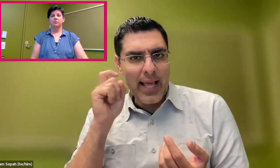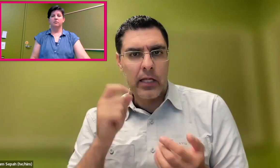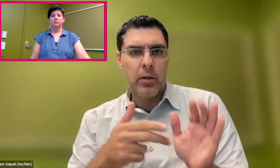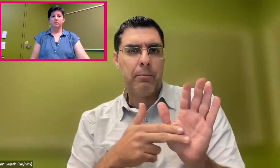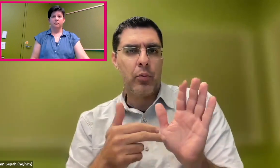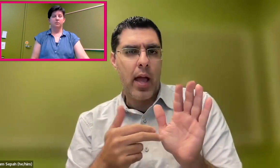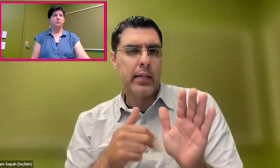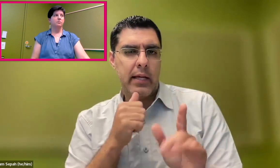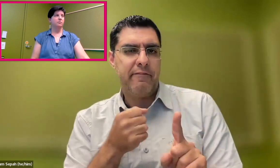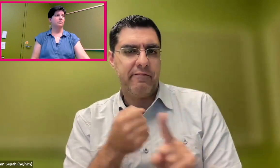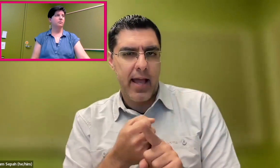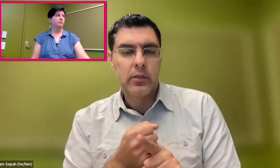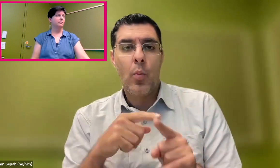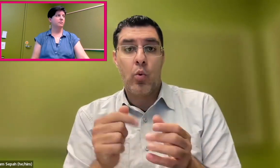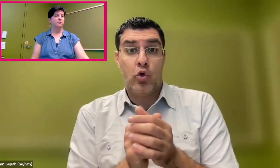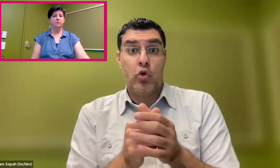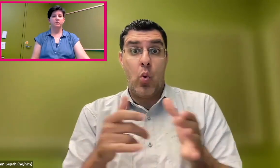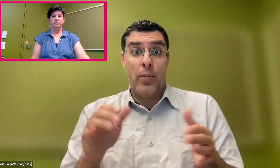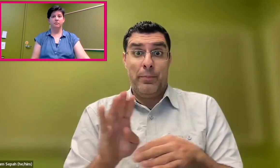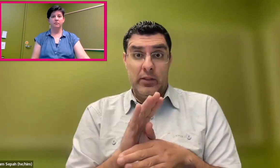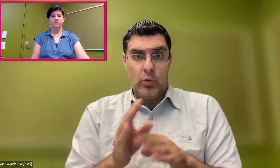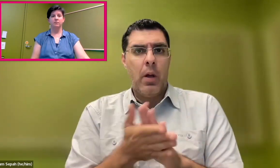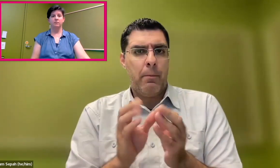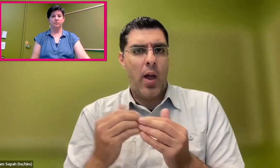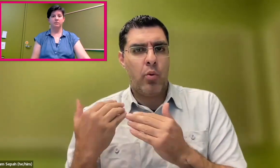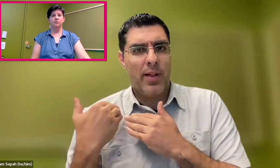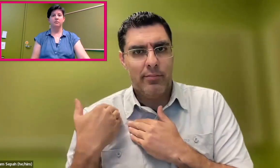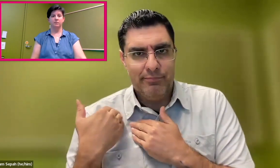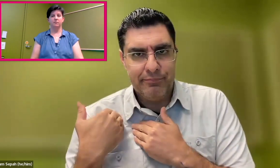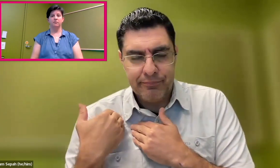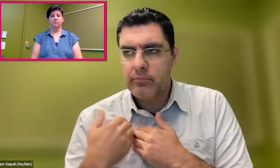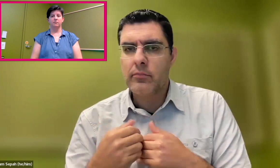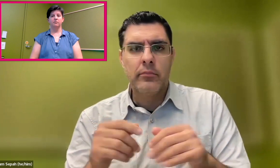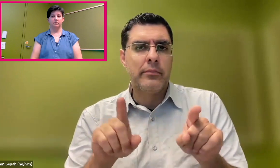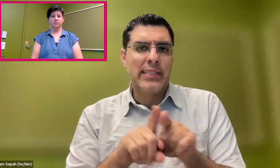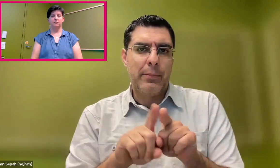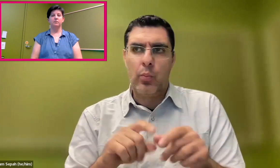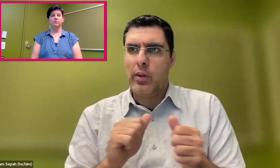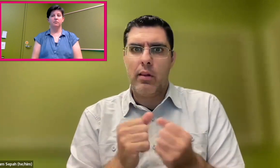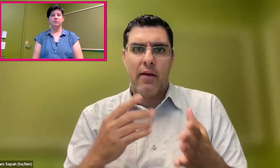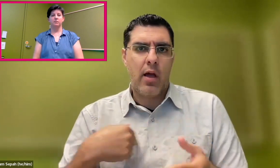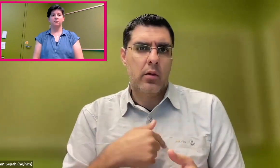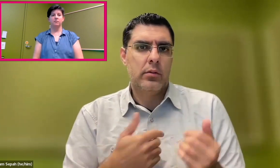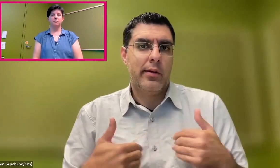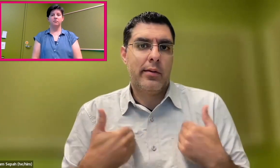is not at the forefront of their minds because it doesn't affect their brand as much. But the bigger a company grows, the more accountability